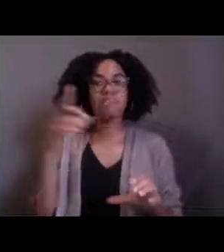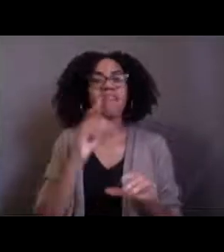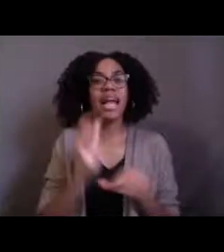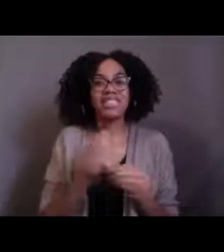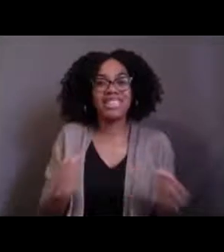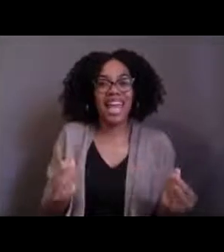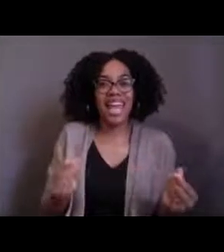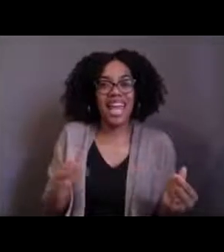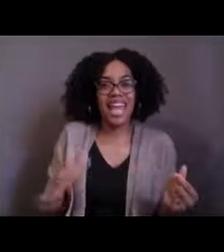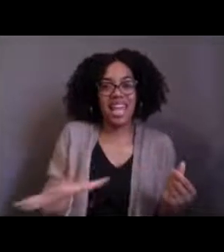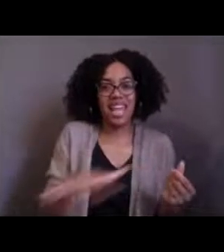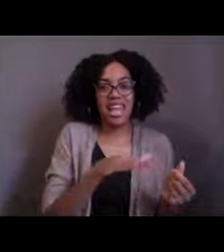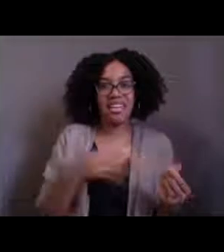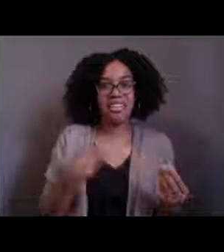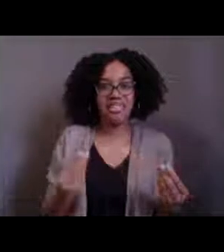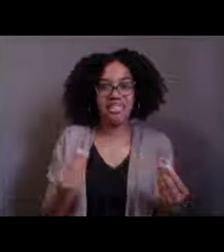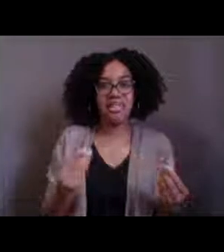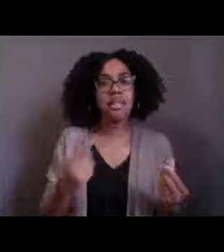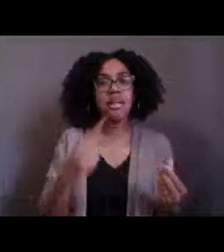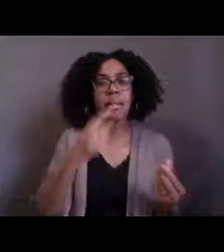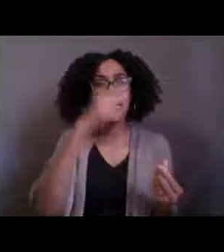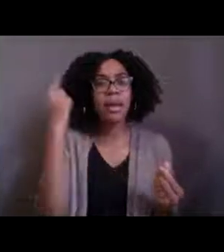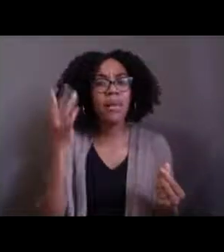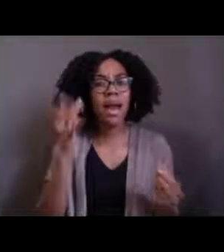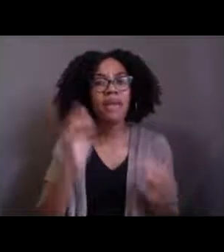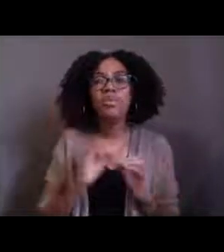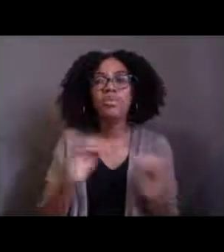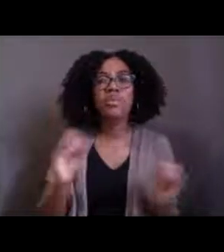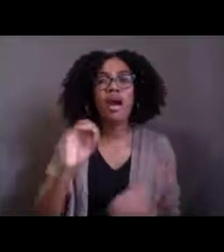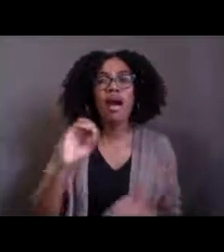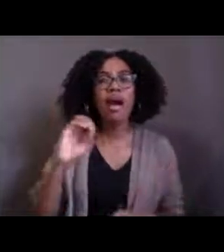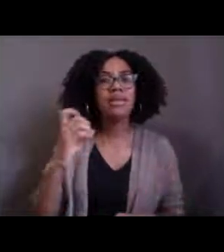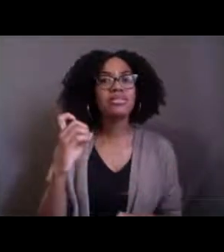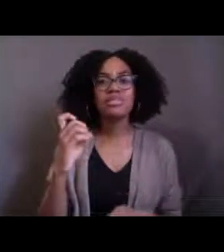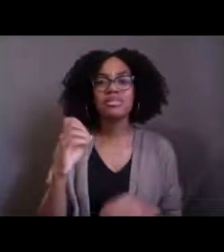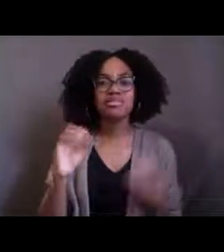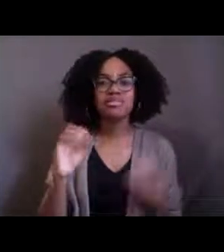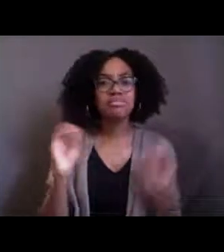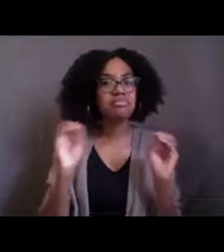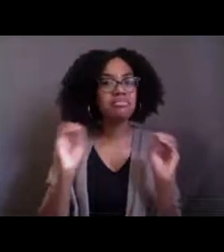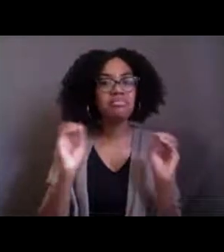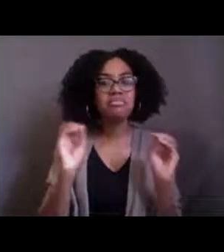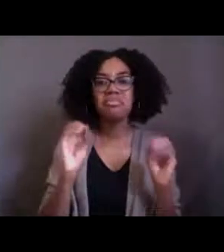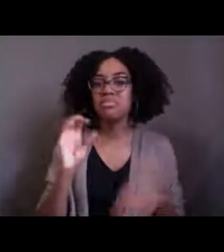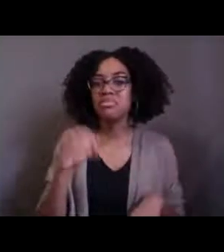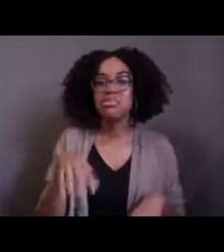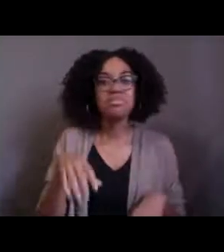it doesn't have any oxygen's, it's an anoxic sediment. So with that in mind, that's all soft sediment that kind